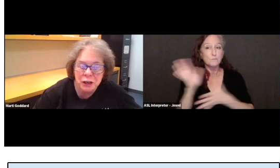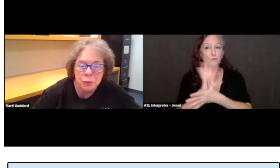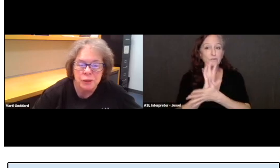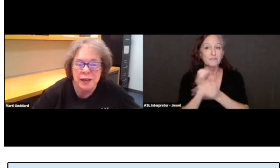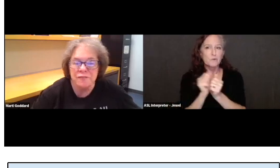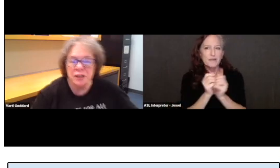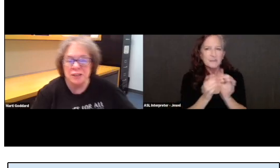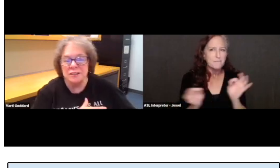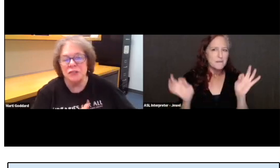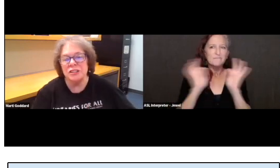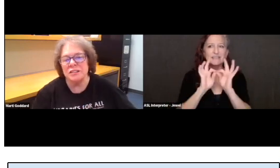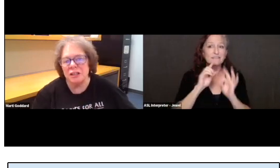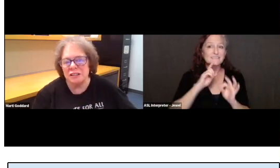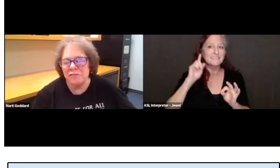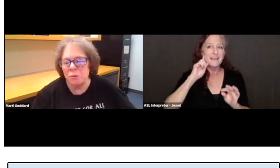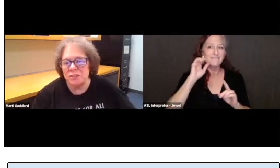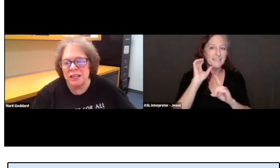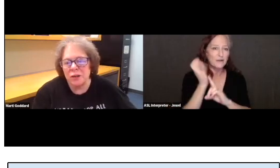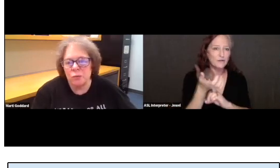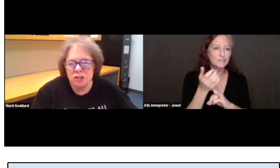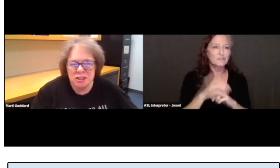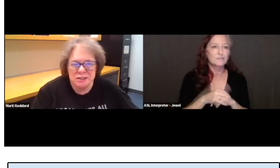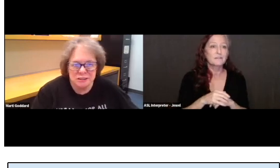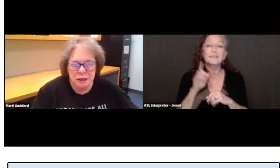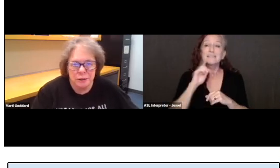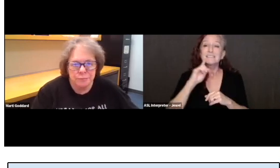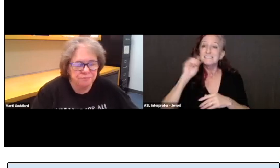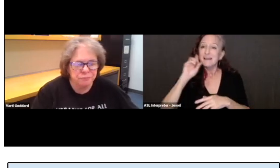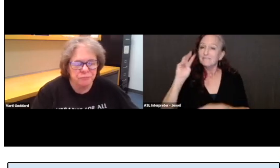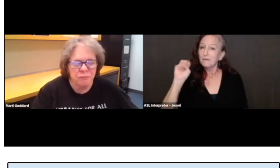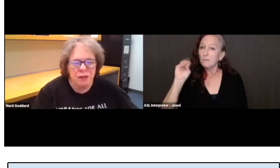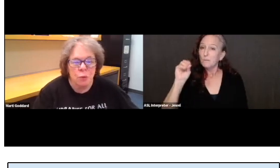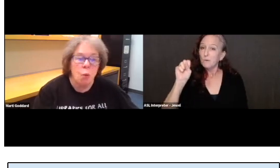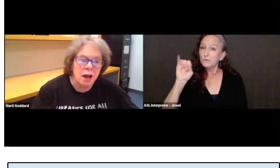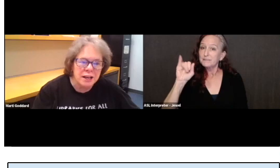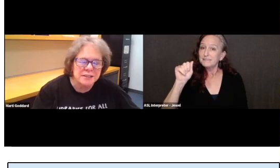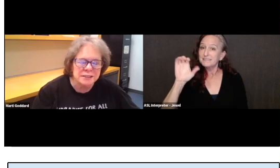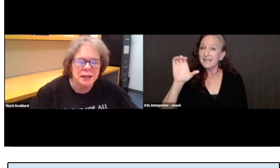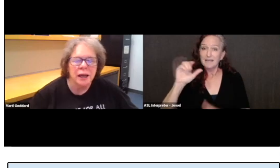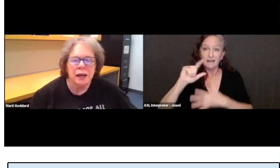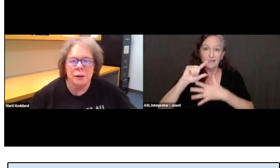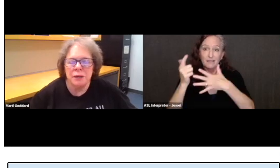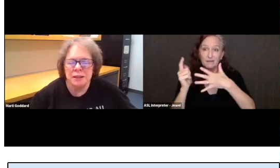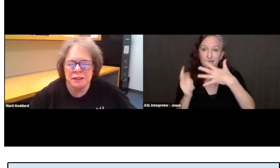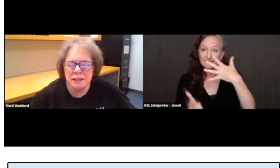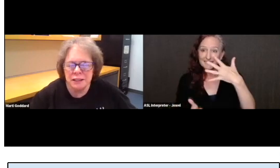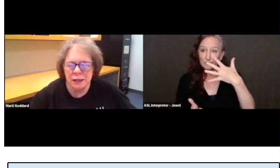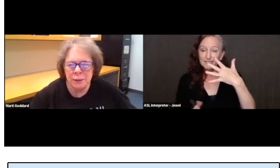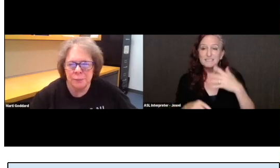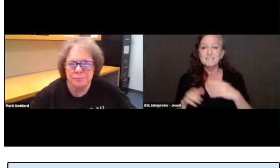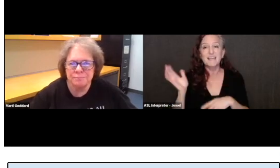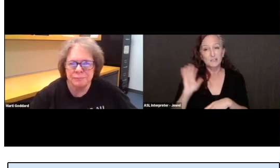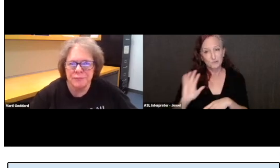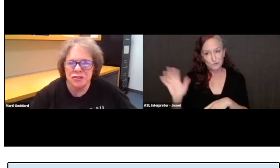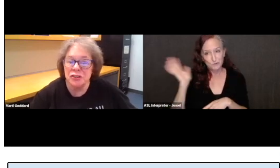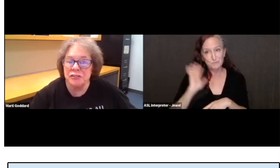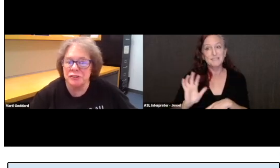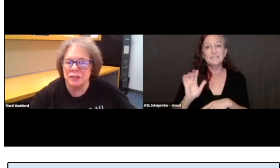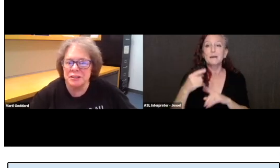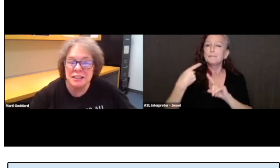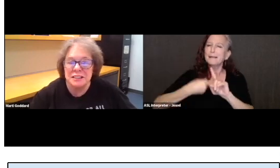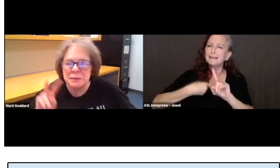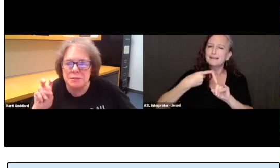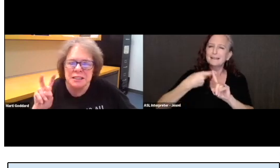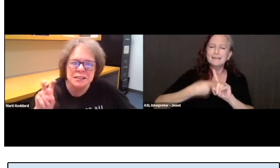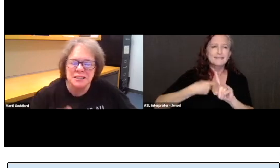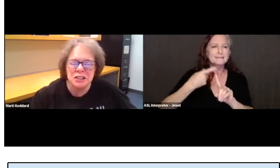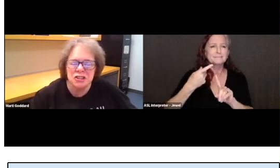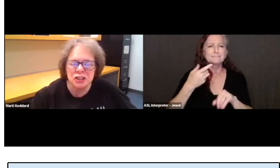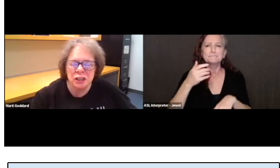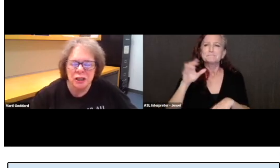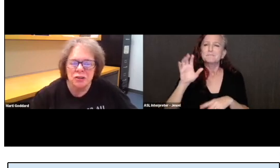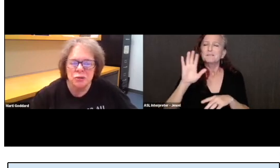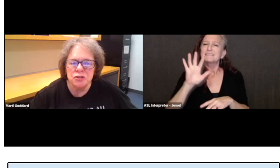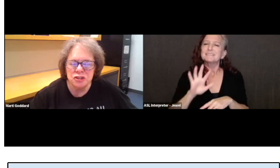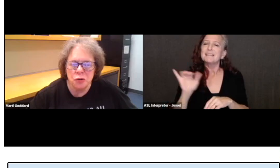We have a series called Deaf Mosaic which was a monthly sort of 60-minute-ish news show